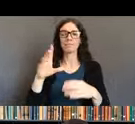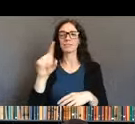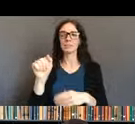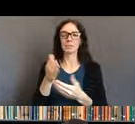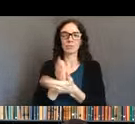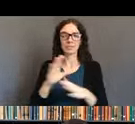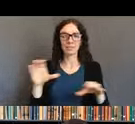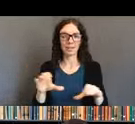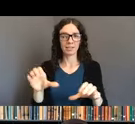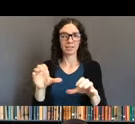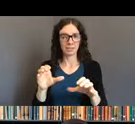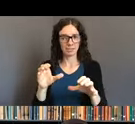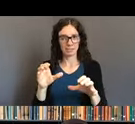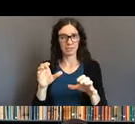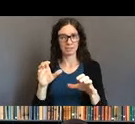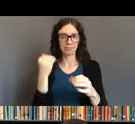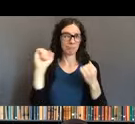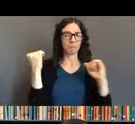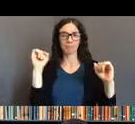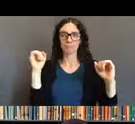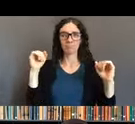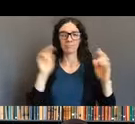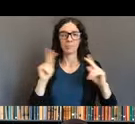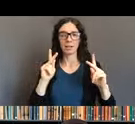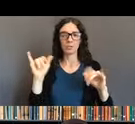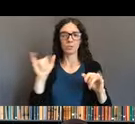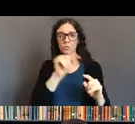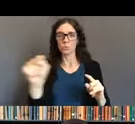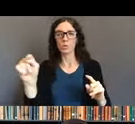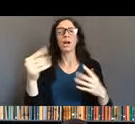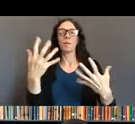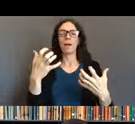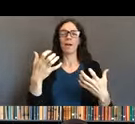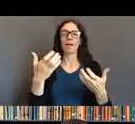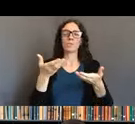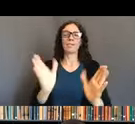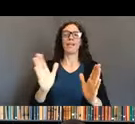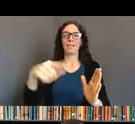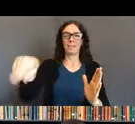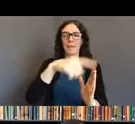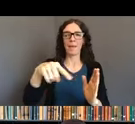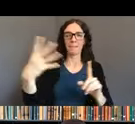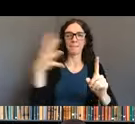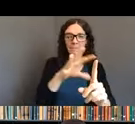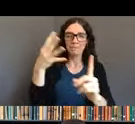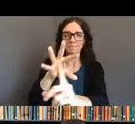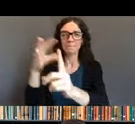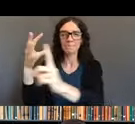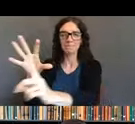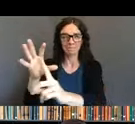who, I will want them all to introduce themselves more fully, but Christine Getman, Cheryl Cisneros